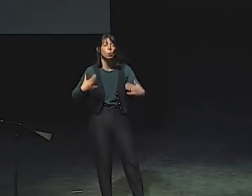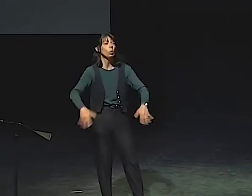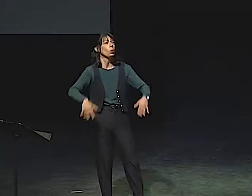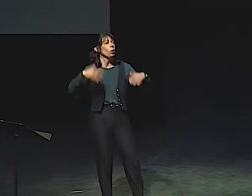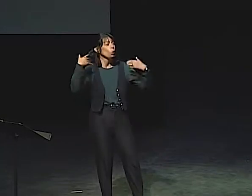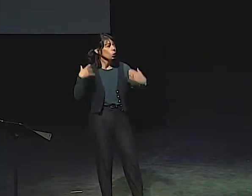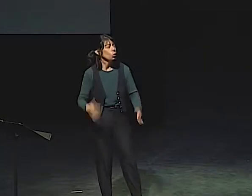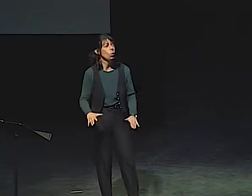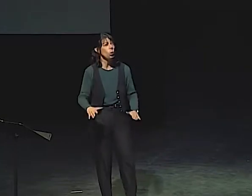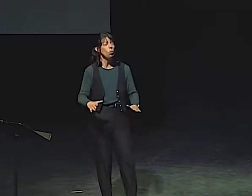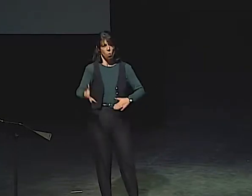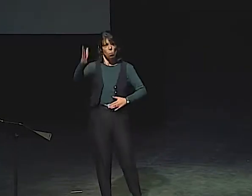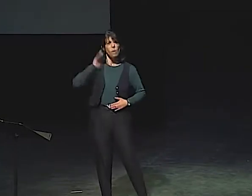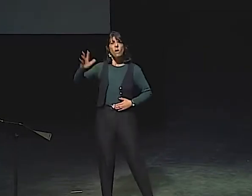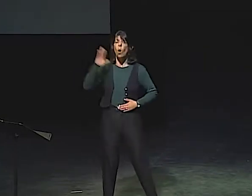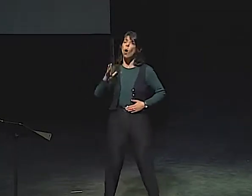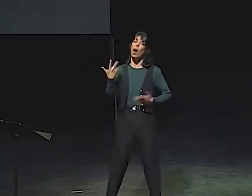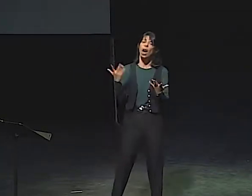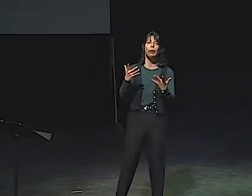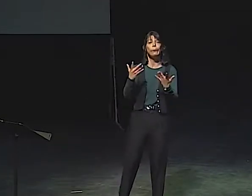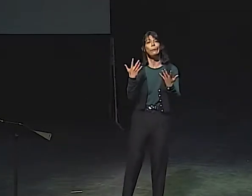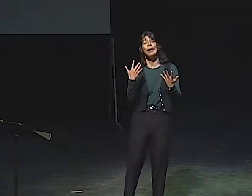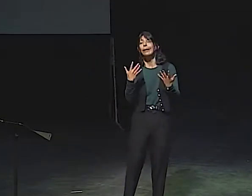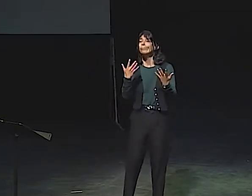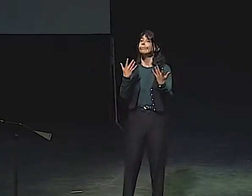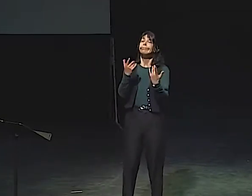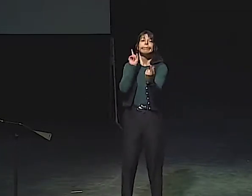THE STORY OF HER MOTHER IS A TRUE ONE.